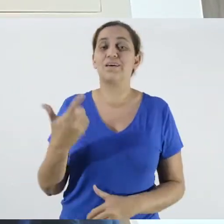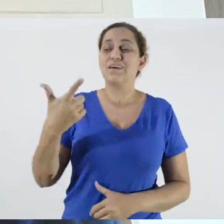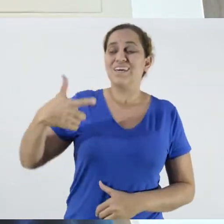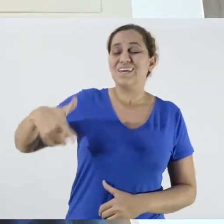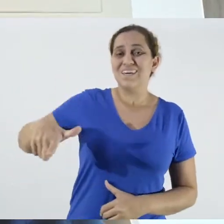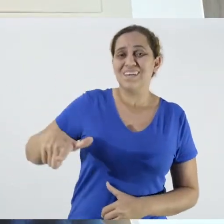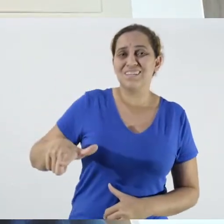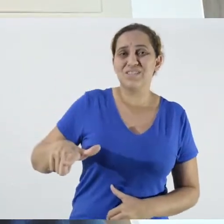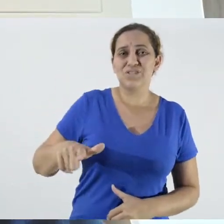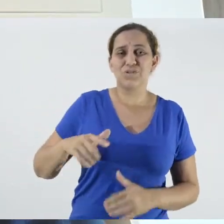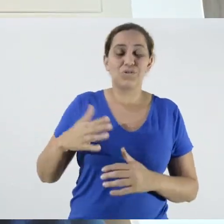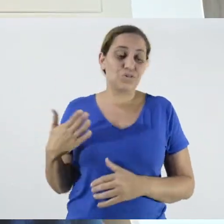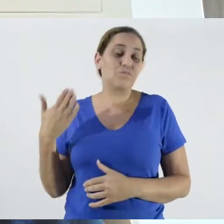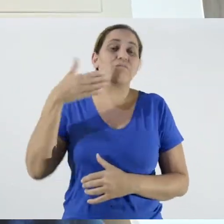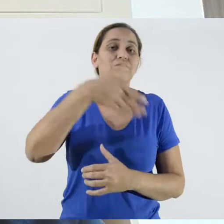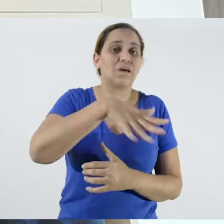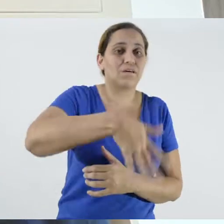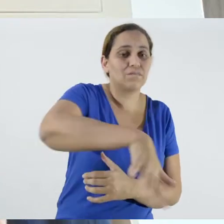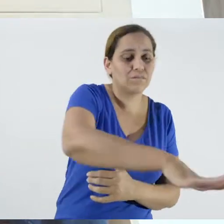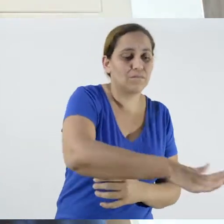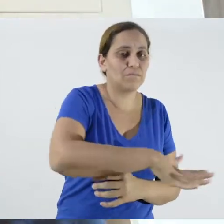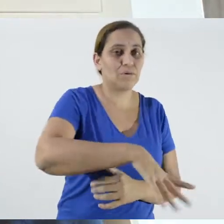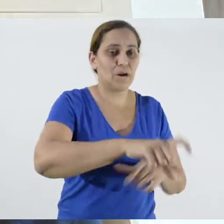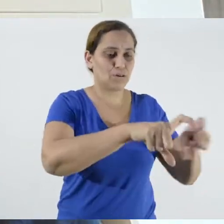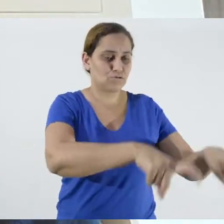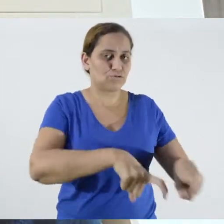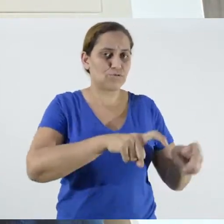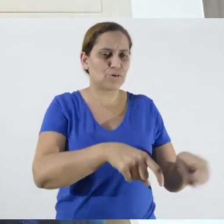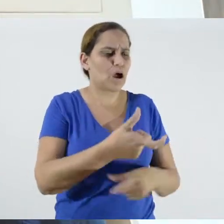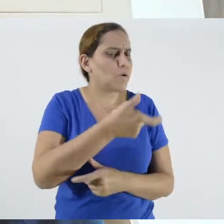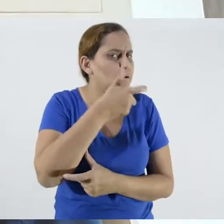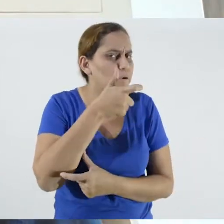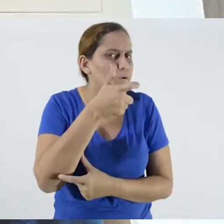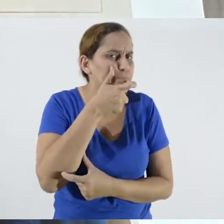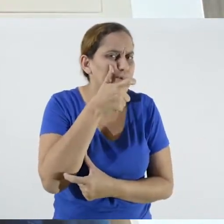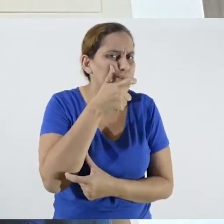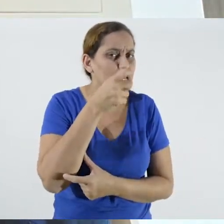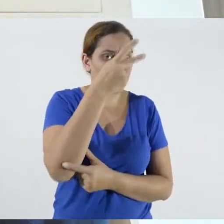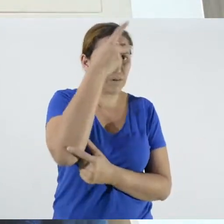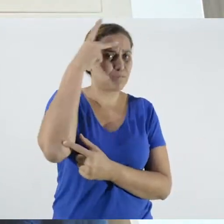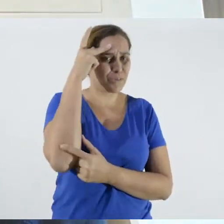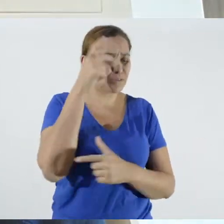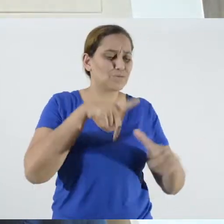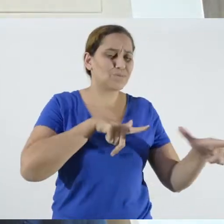rural territories and I see the farmer, that's what he sees almost every